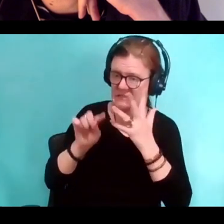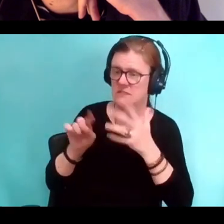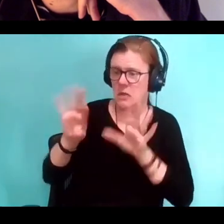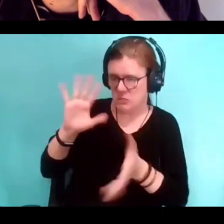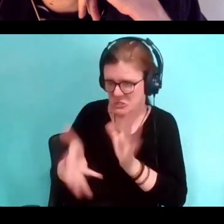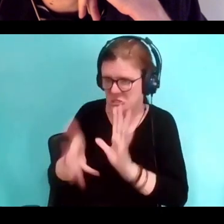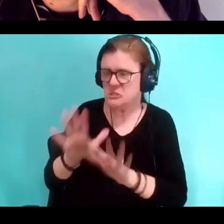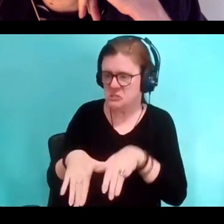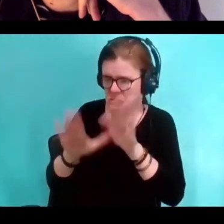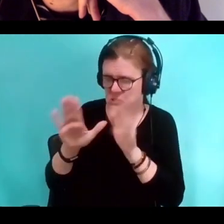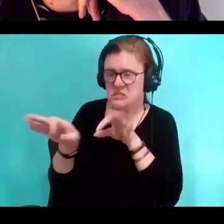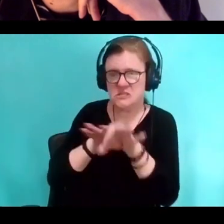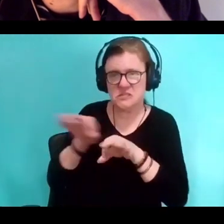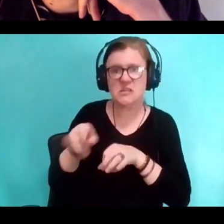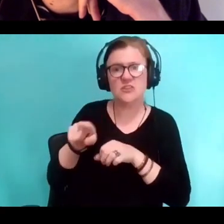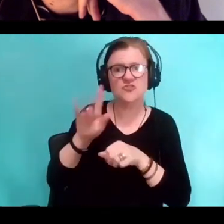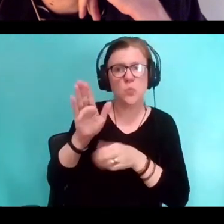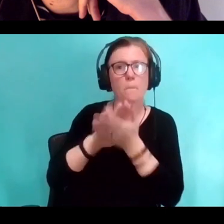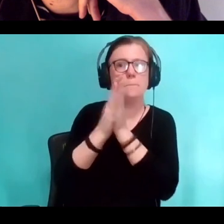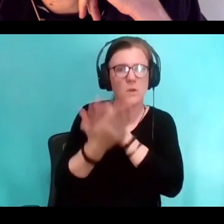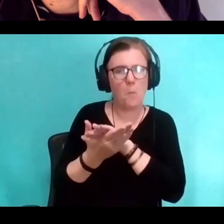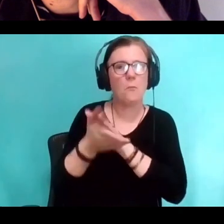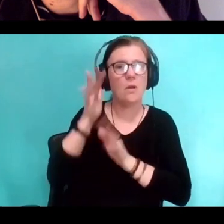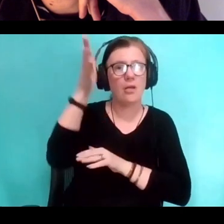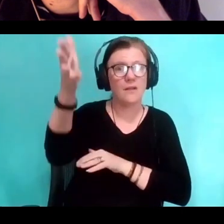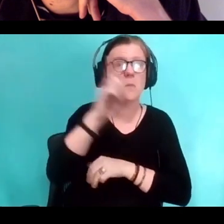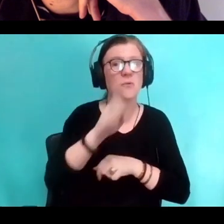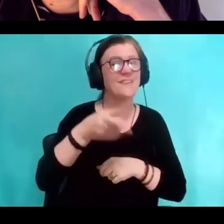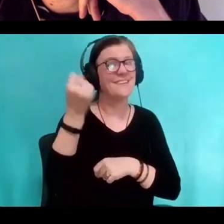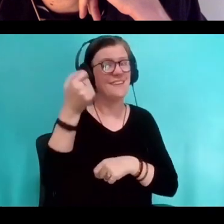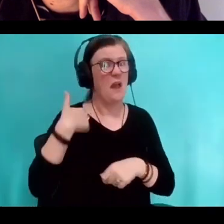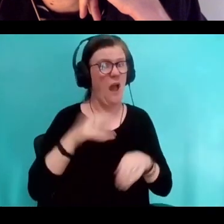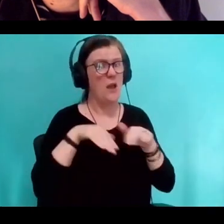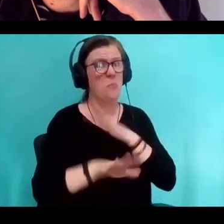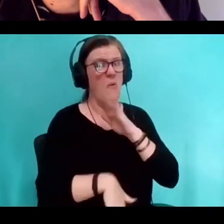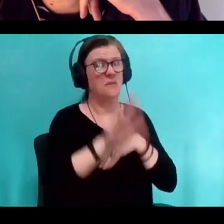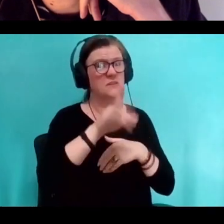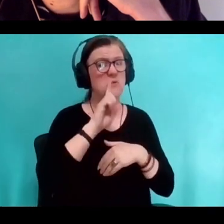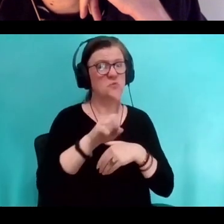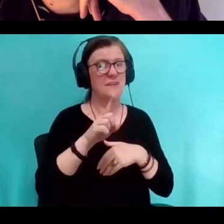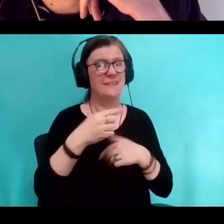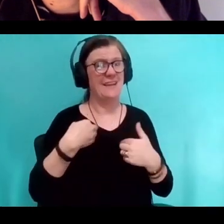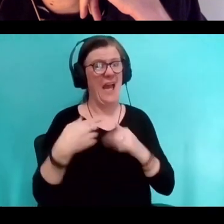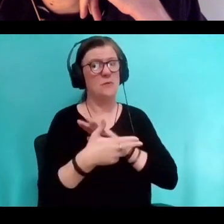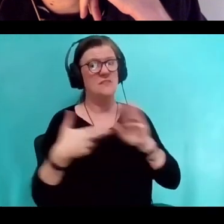who I was gonna be, at a time, that it was very probable, that I would be defined badly.